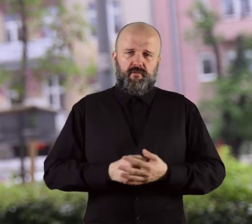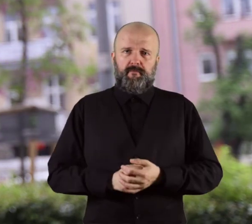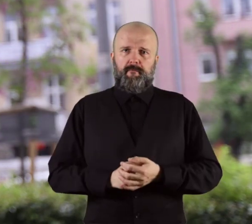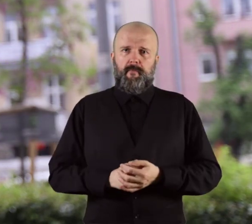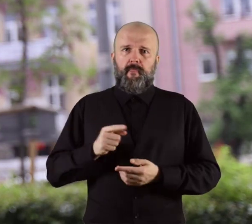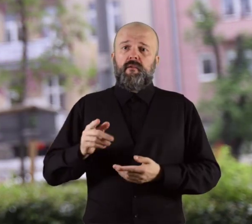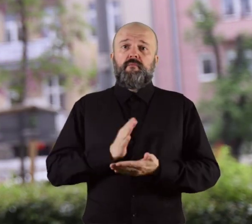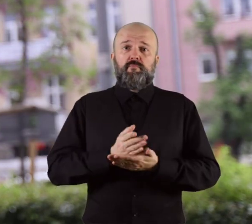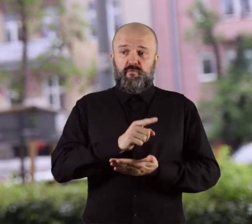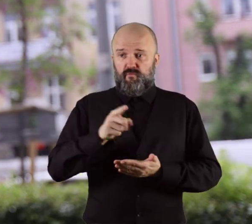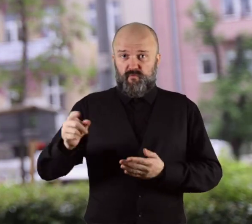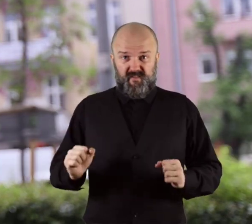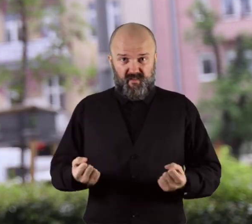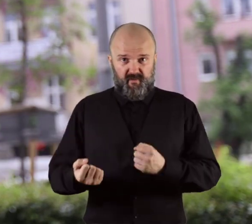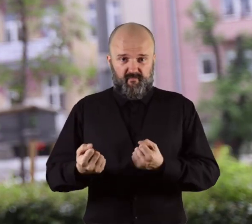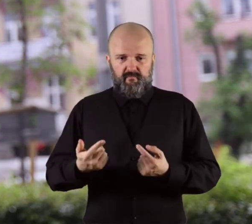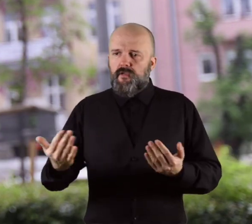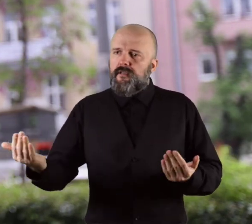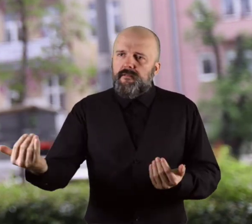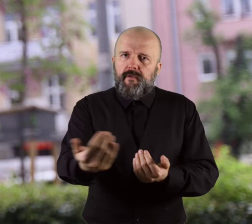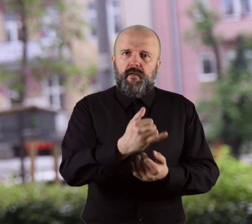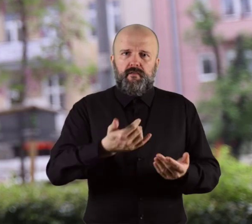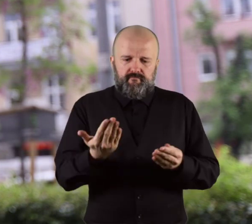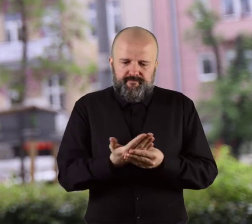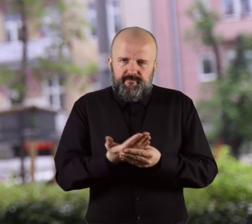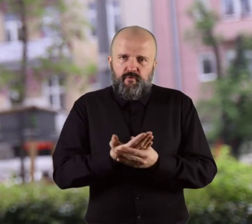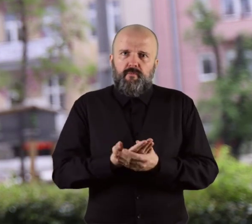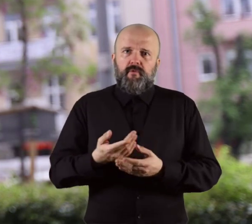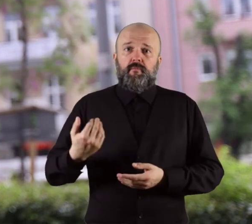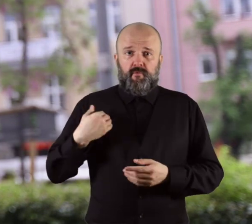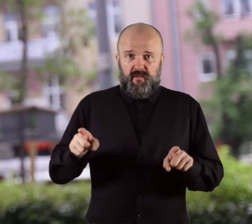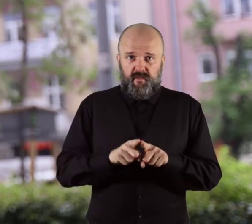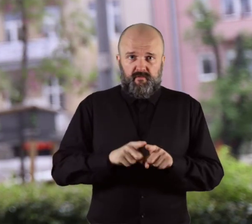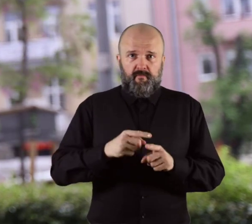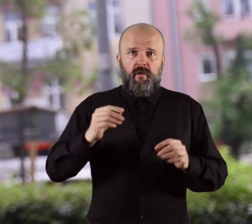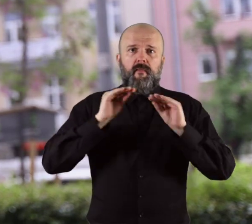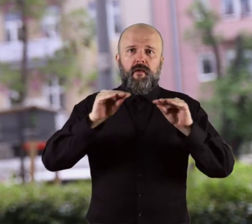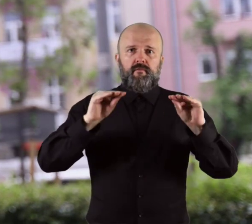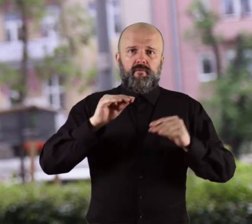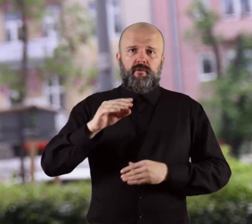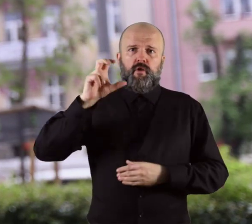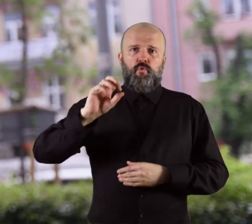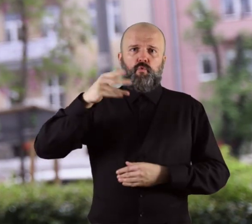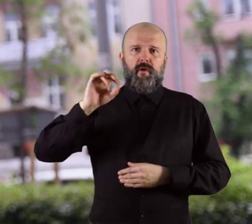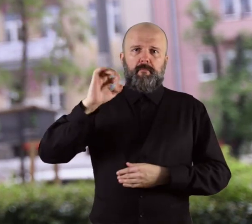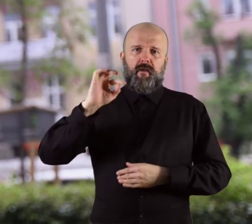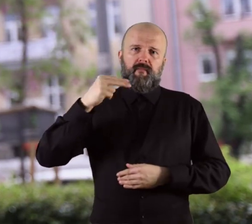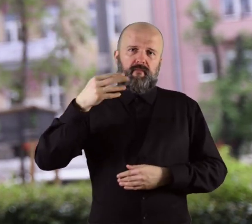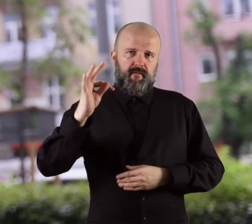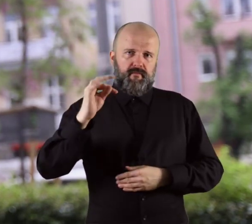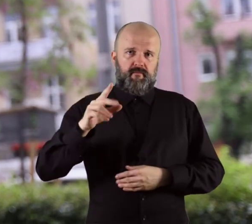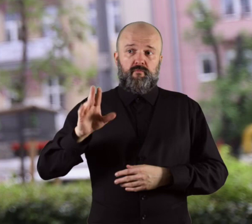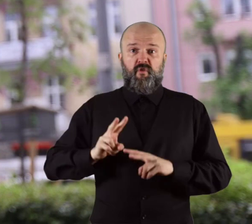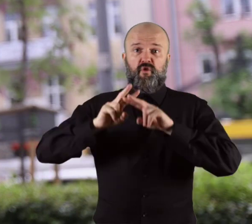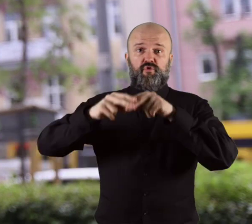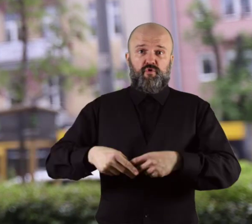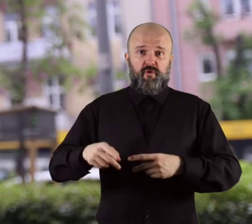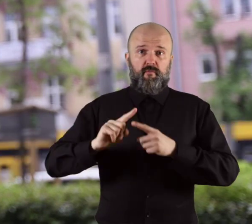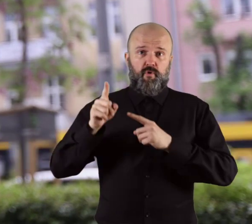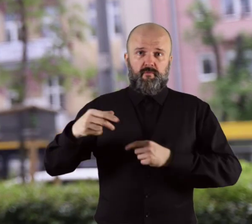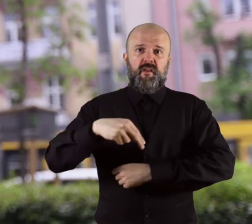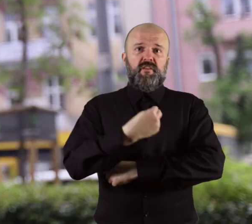Among those involved in collecting and creating documents was Rabbi Szymon Huberband, who left his diaries,